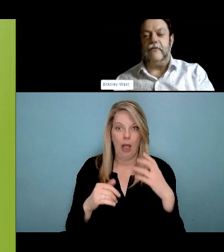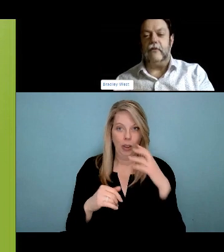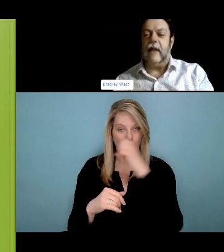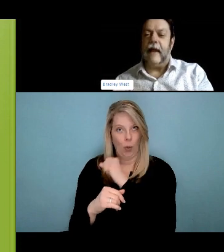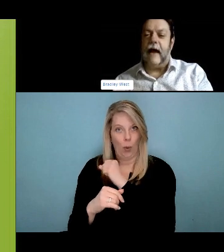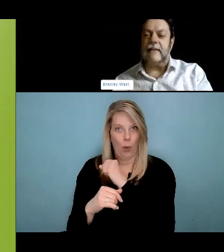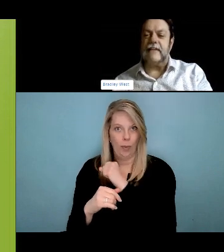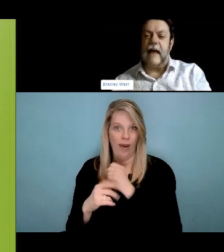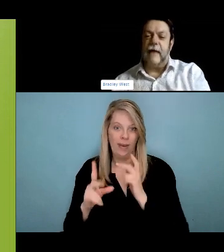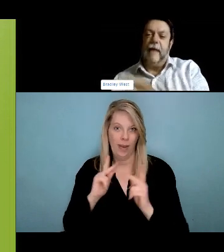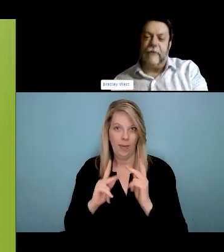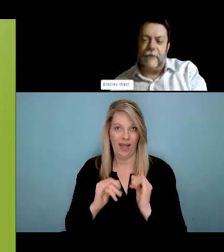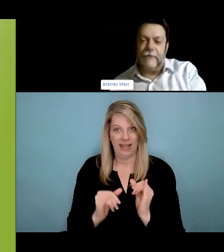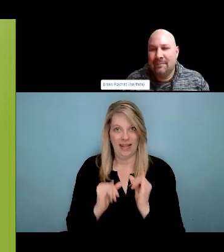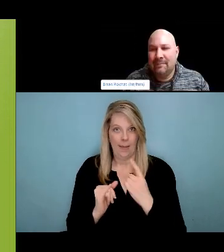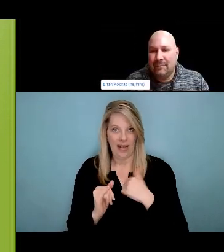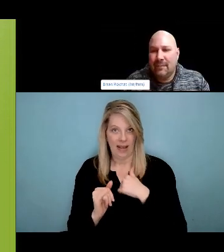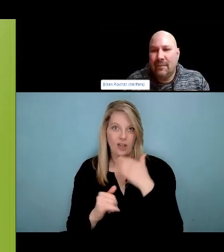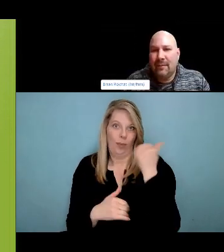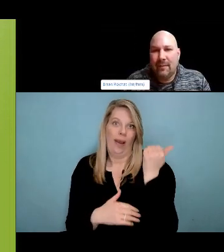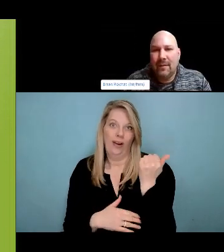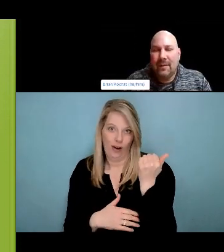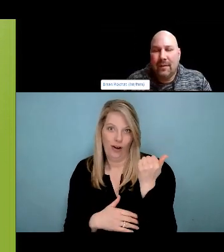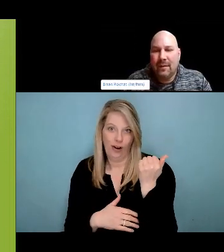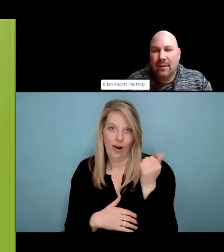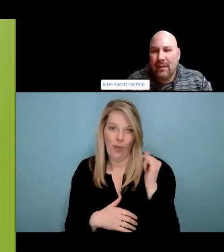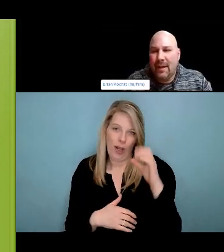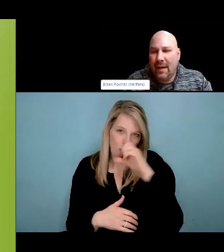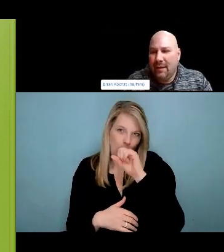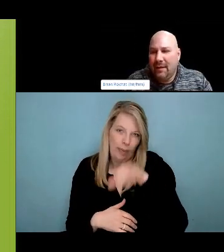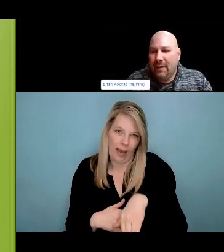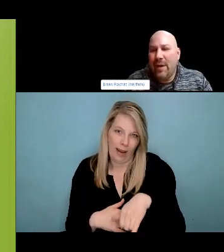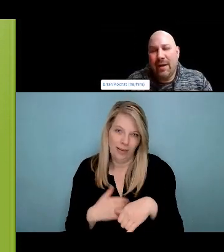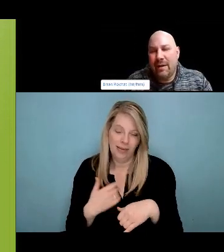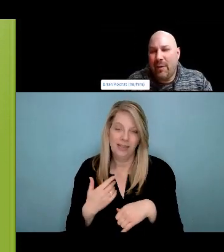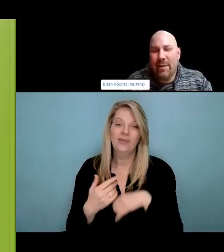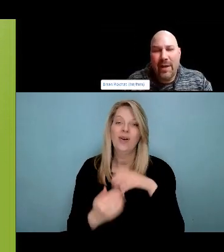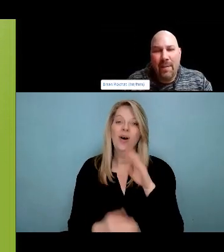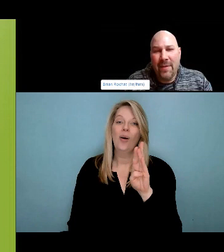actually have better outcomes from our service delivery. People actually have better outcomes,